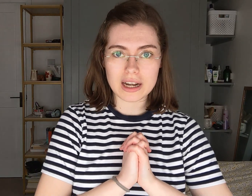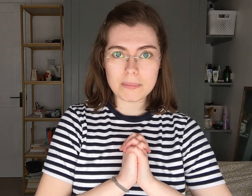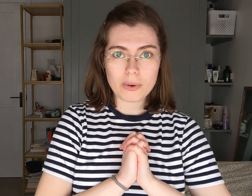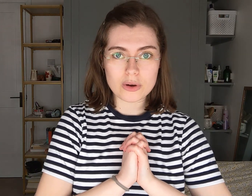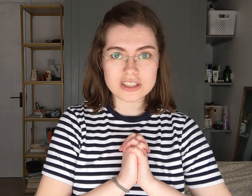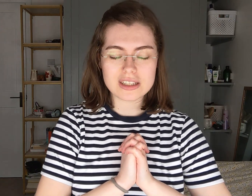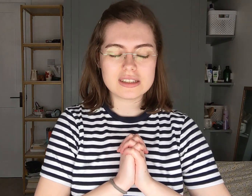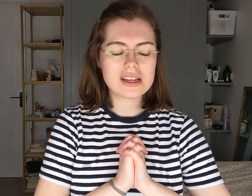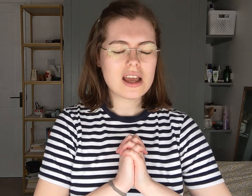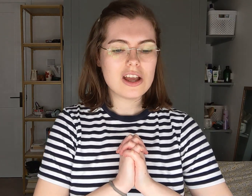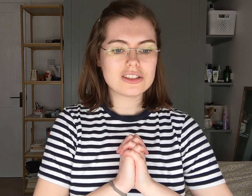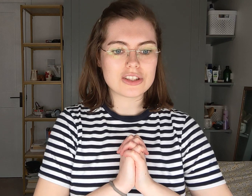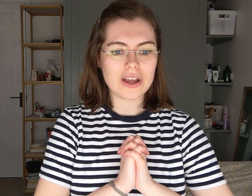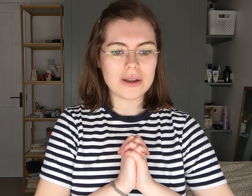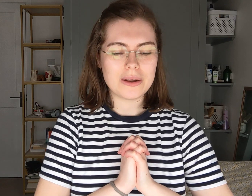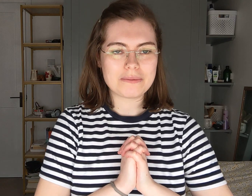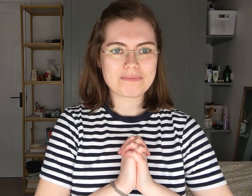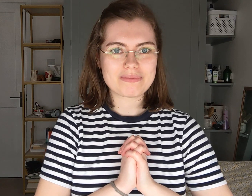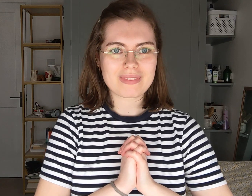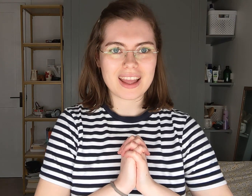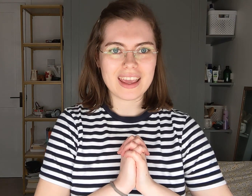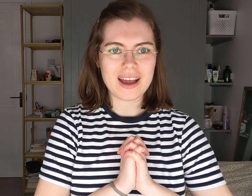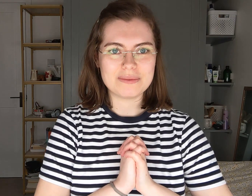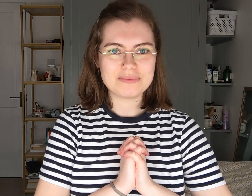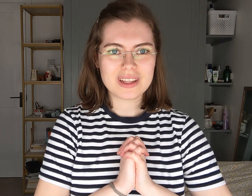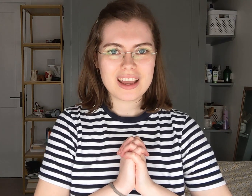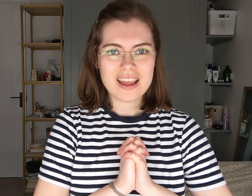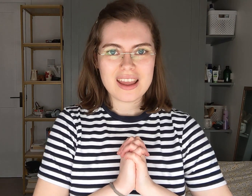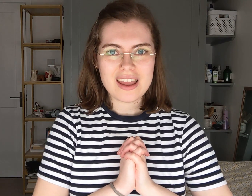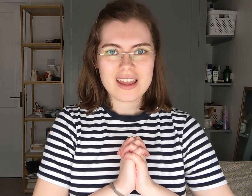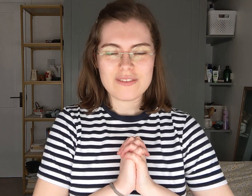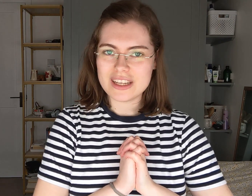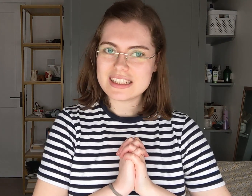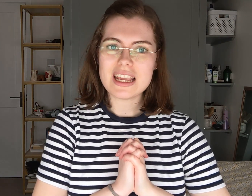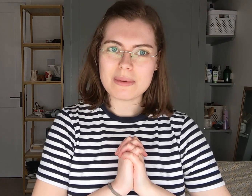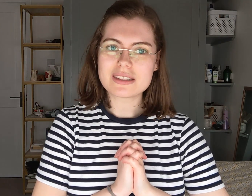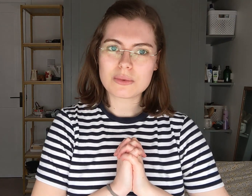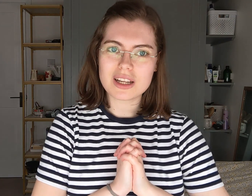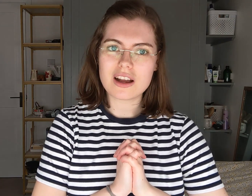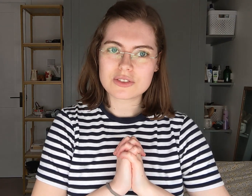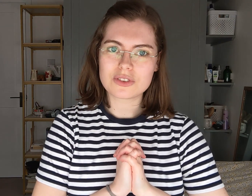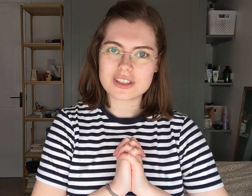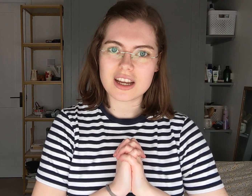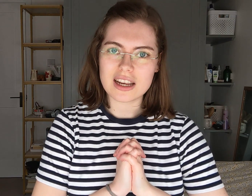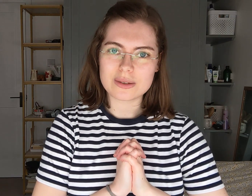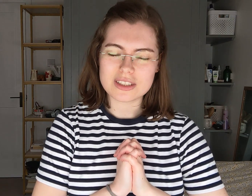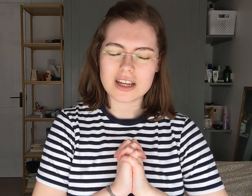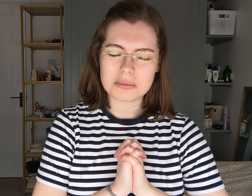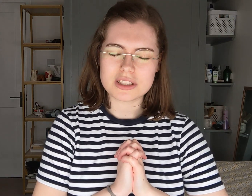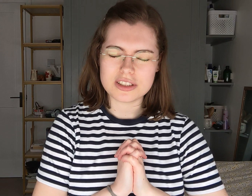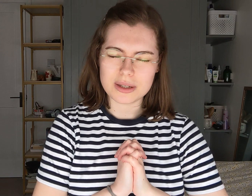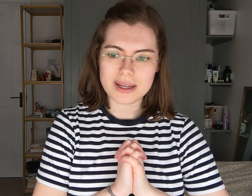really important. So yeah.If you need to e-mail someone and ask for a sign language interpreter, do